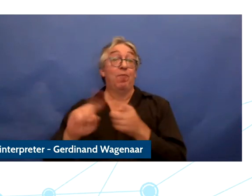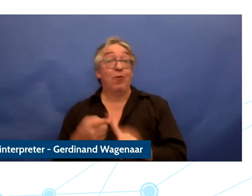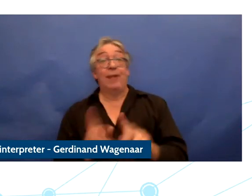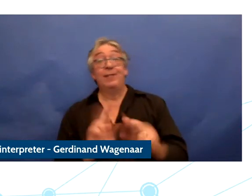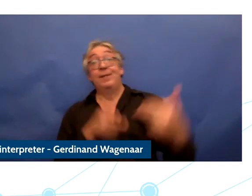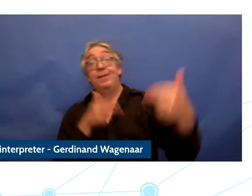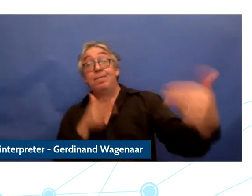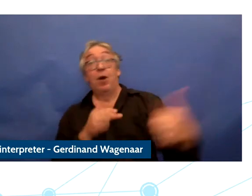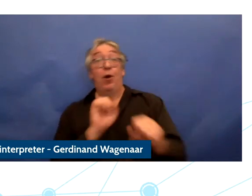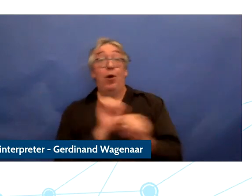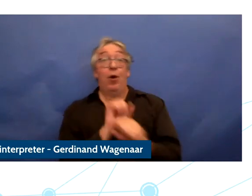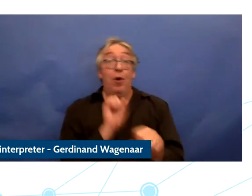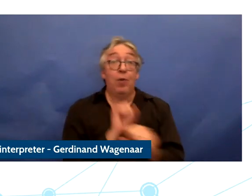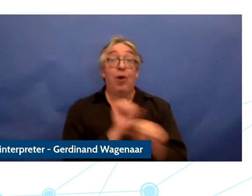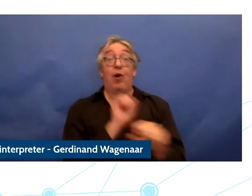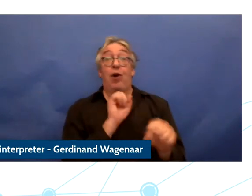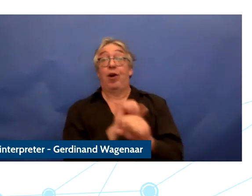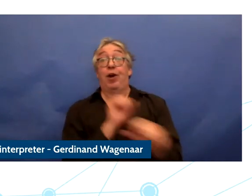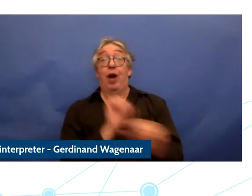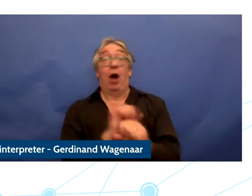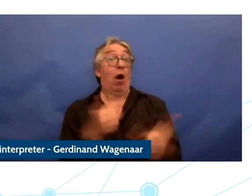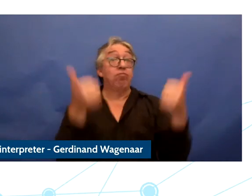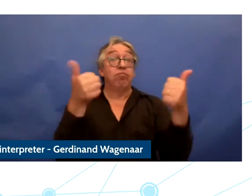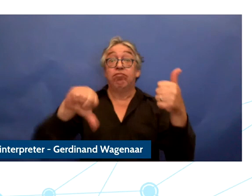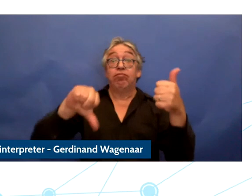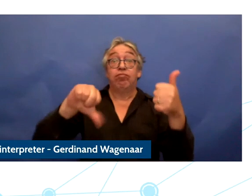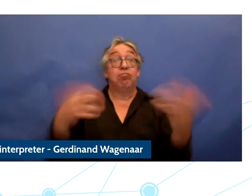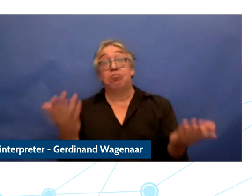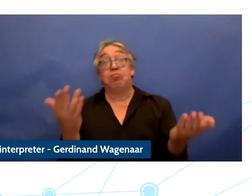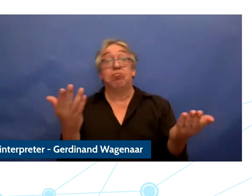and which, is a blessing and a curse perhaps and of course children and young people have